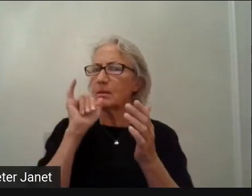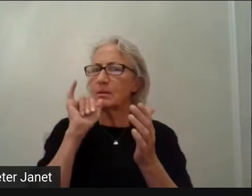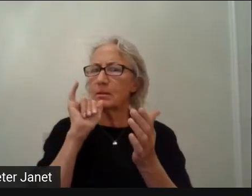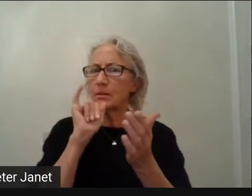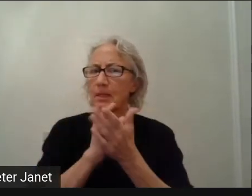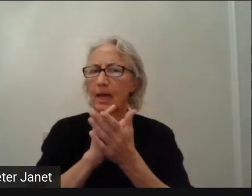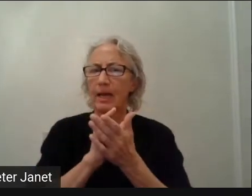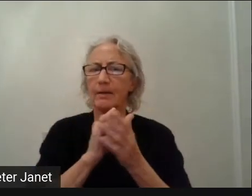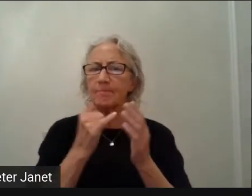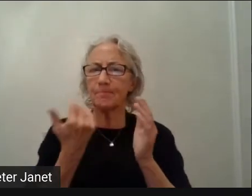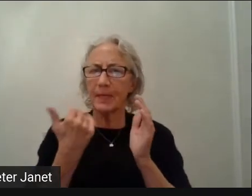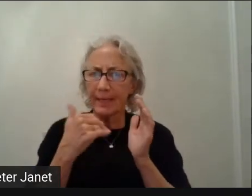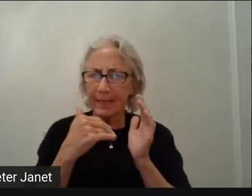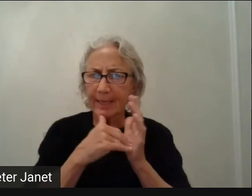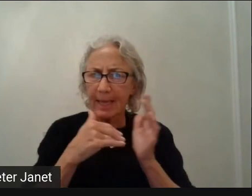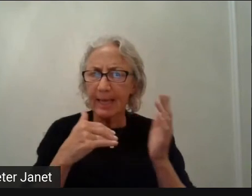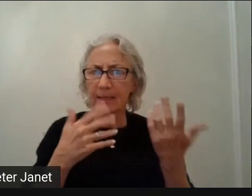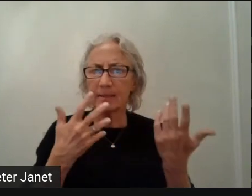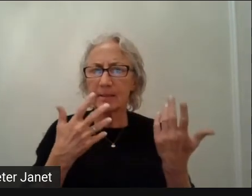this is a problem with the lack of education that--